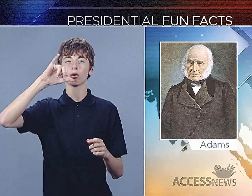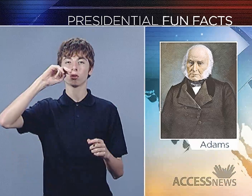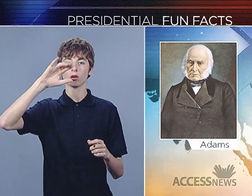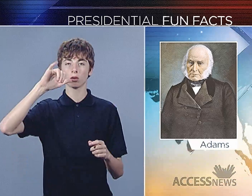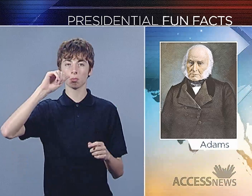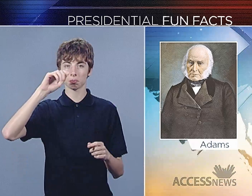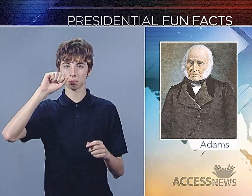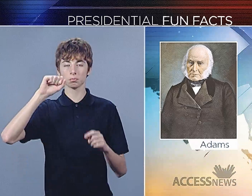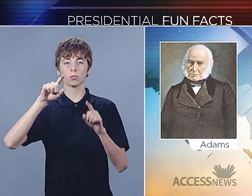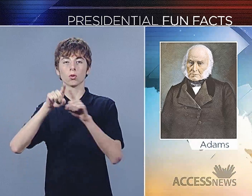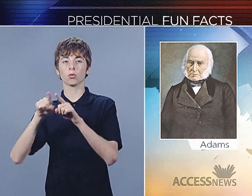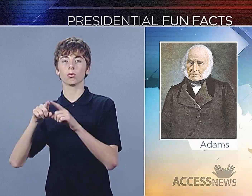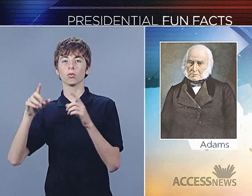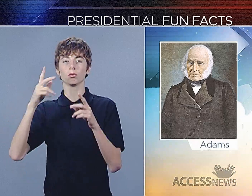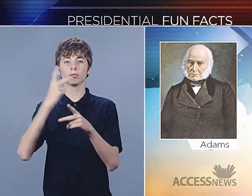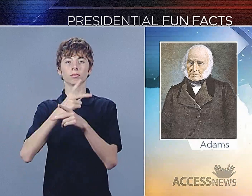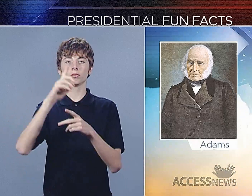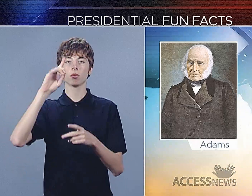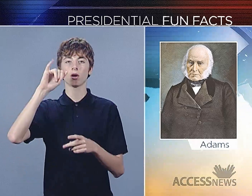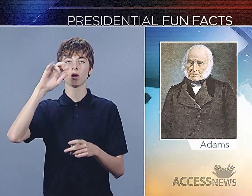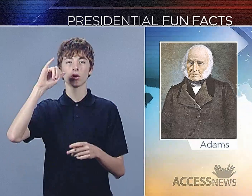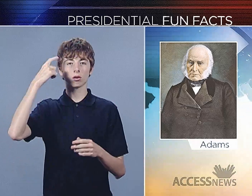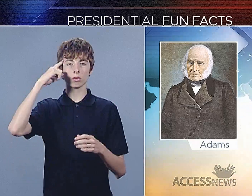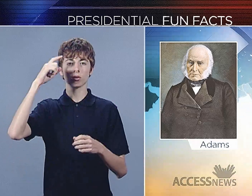John Quincy Adams also kept a diary for years